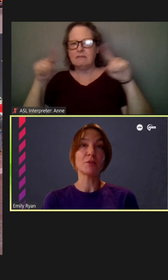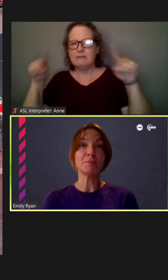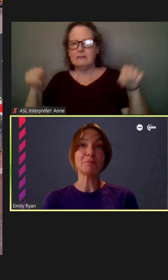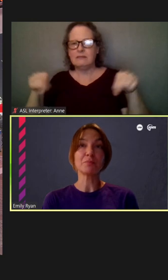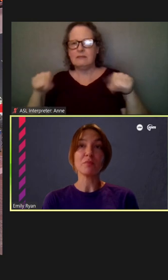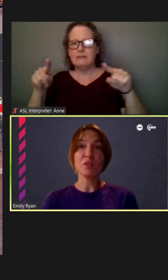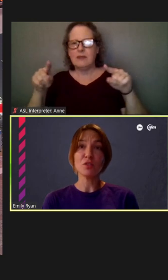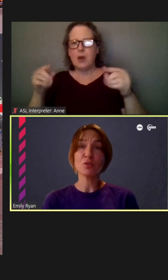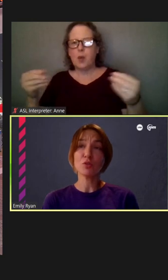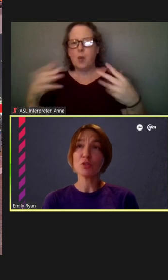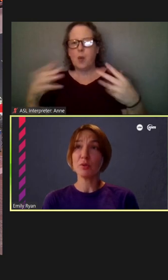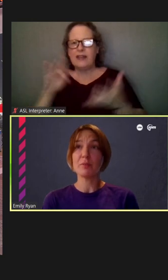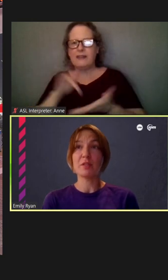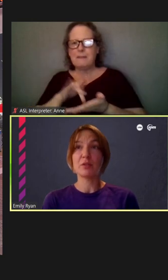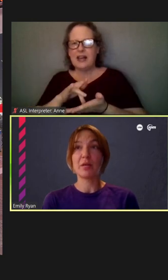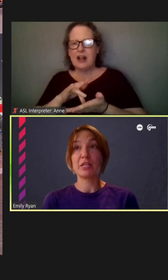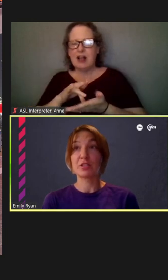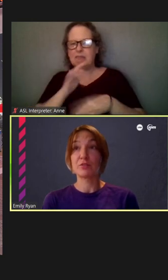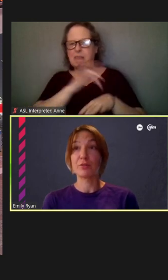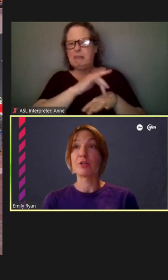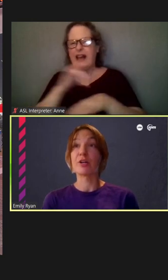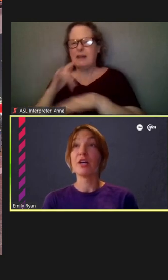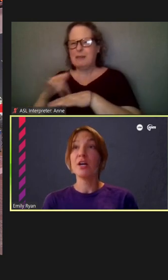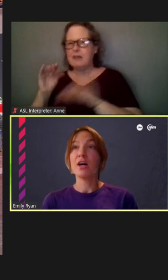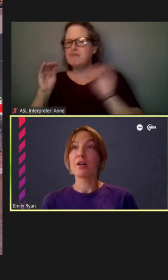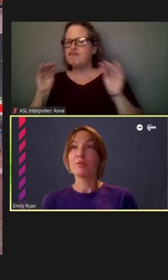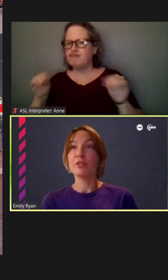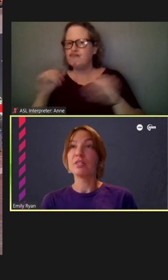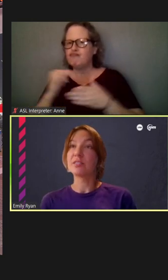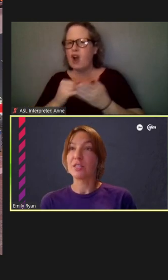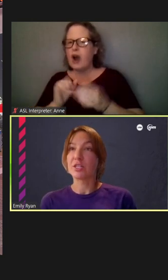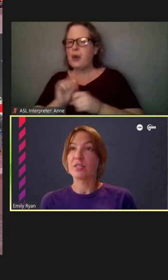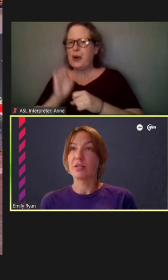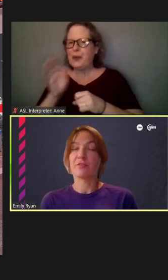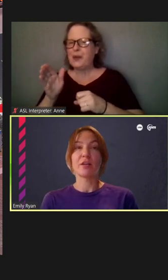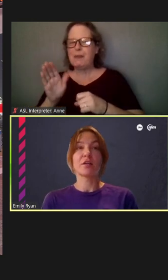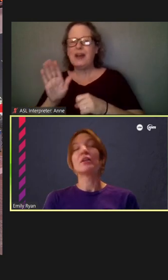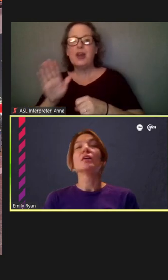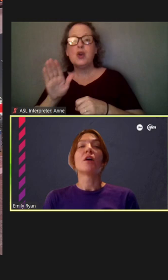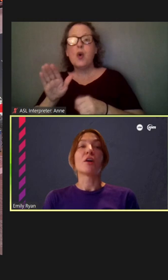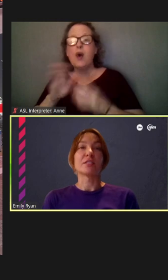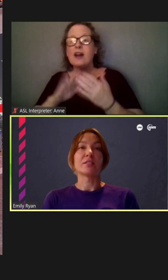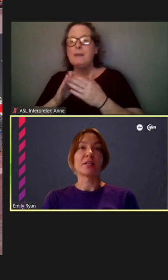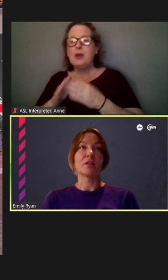the middle. So, those are going to be the locations for your community station Identifier artistic